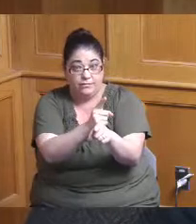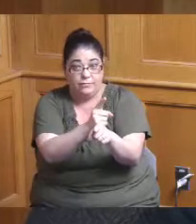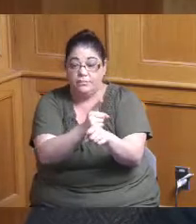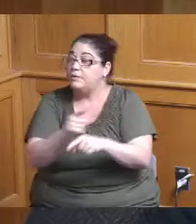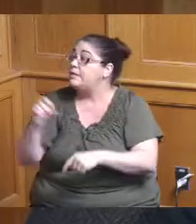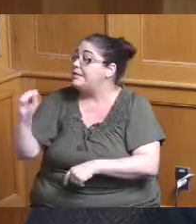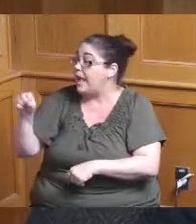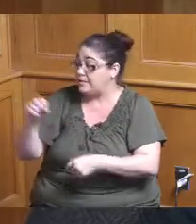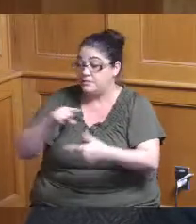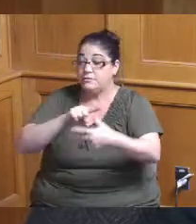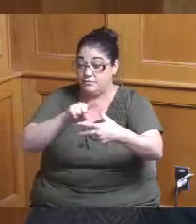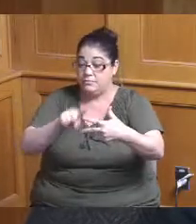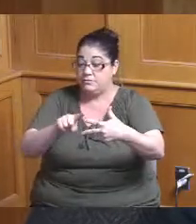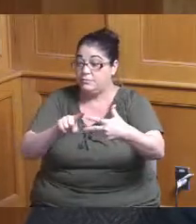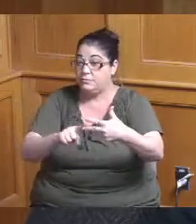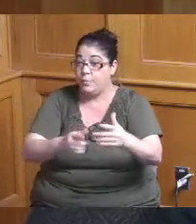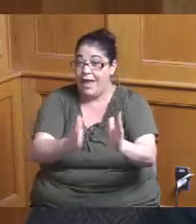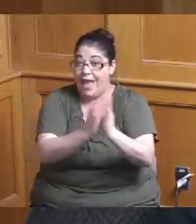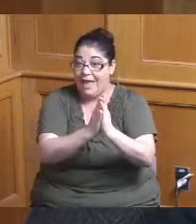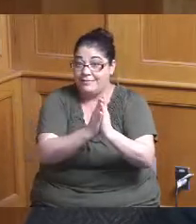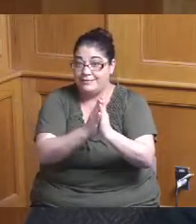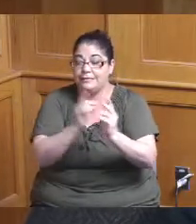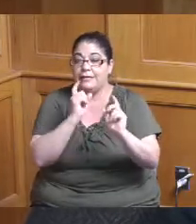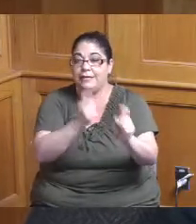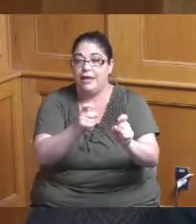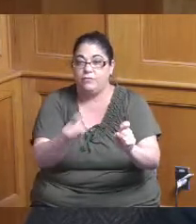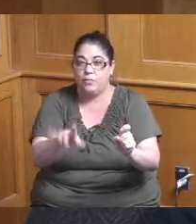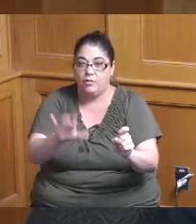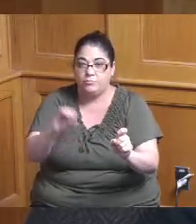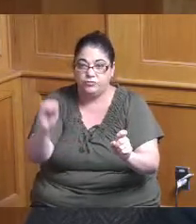the three that were at requested yes they were the three requested amounts where they've given